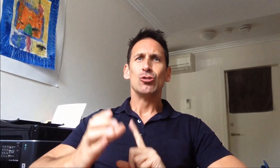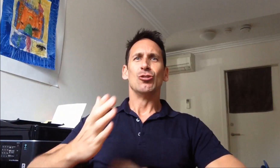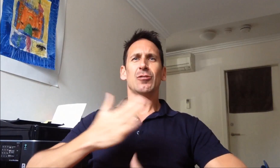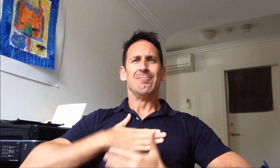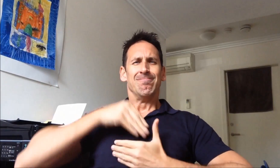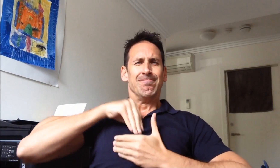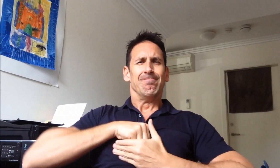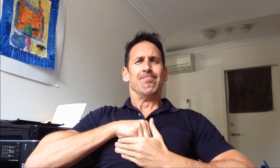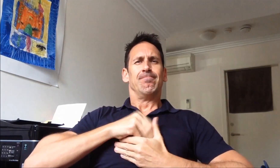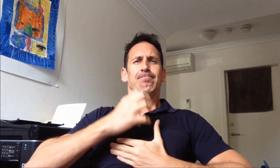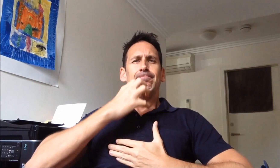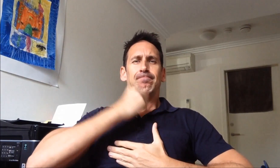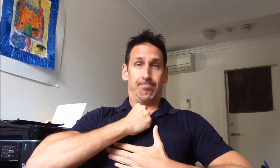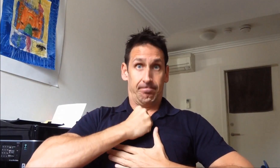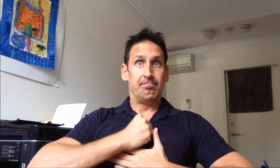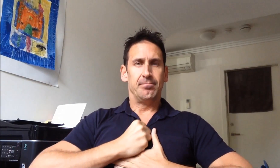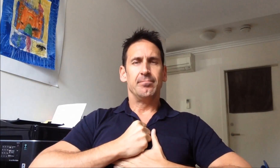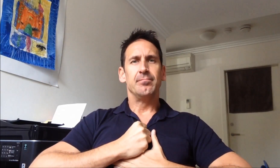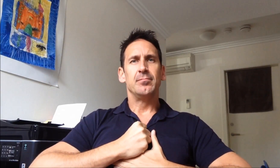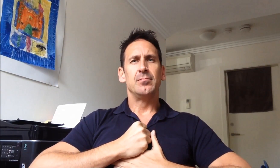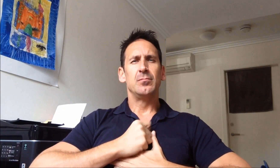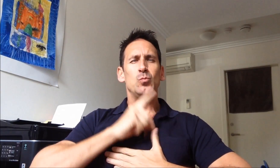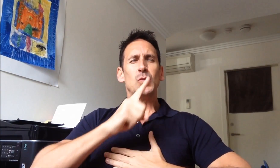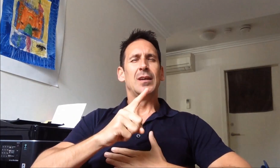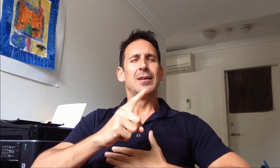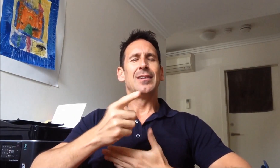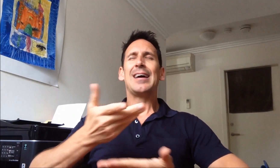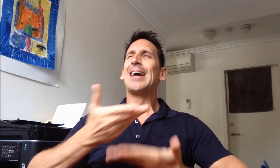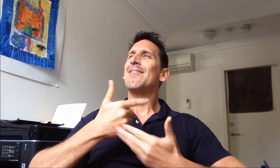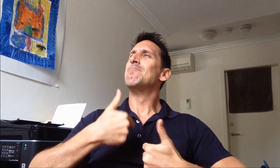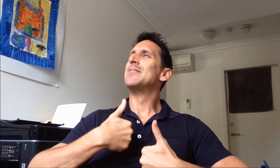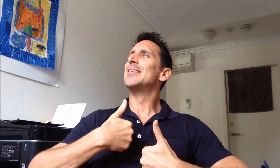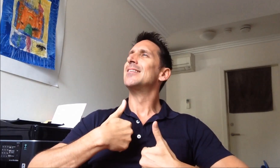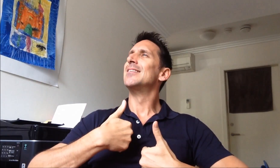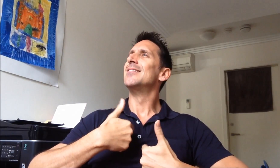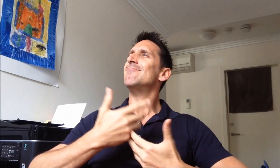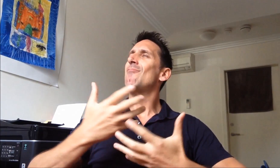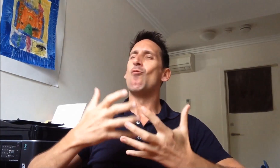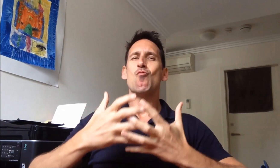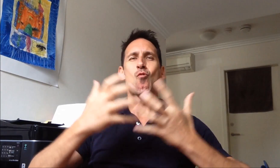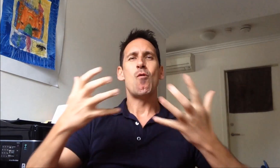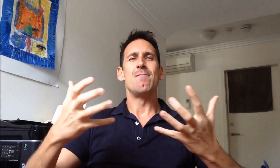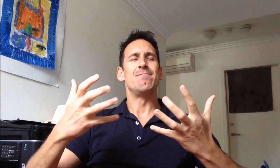I have my own Deaf culture and I cherish that in my heart. It has given me a feeling of pride,